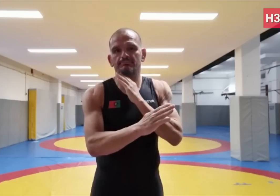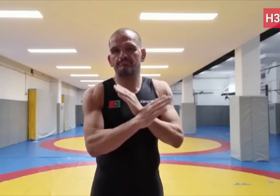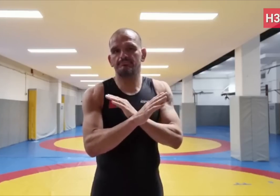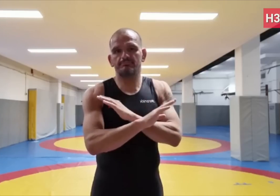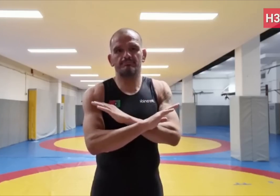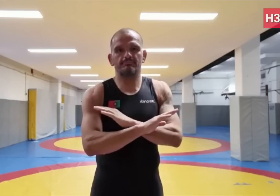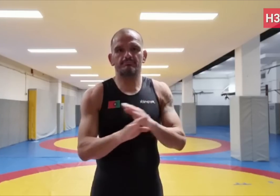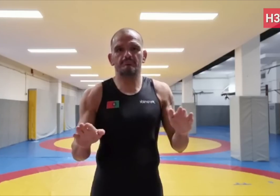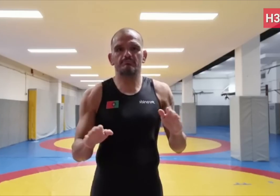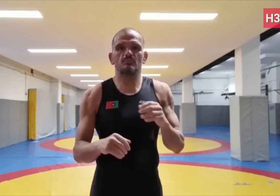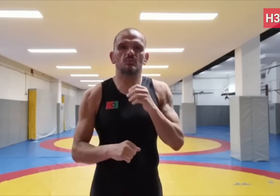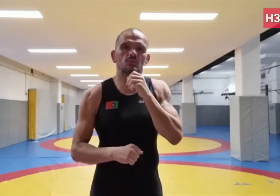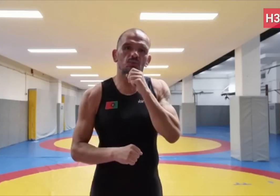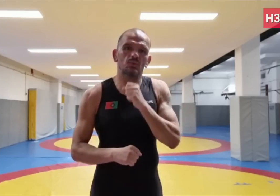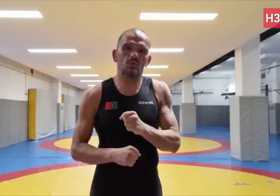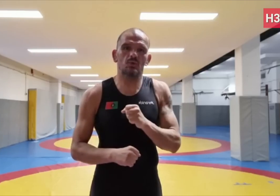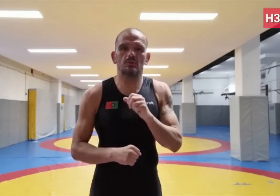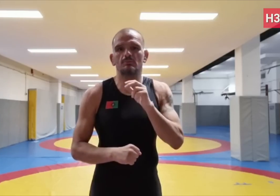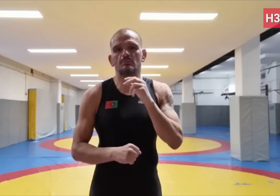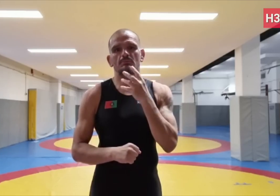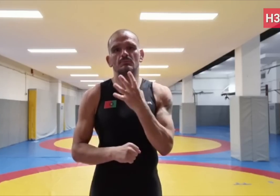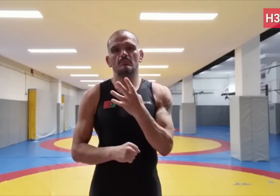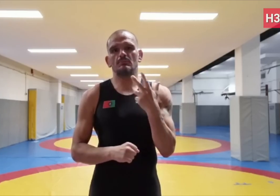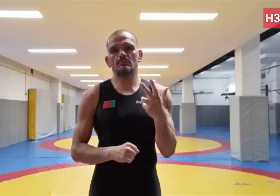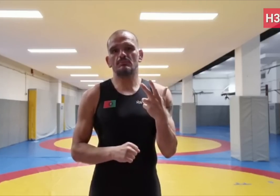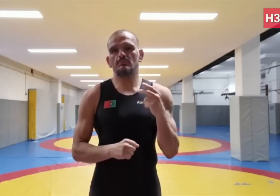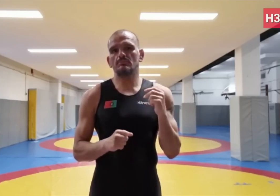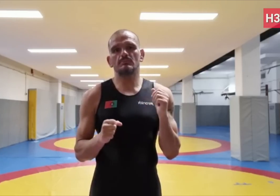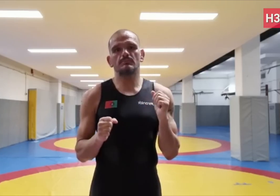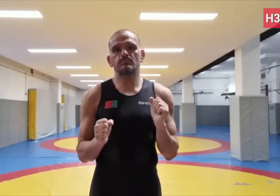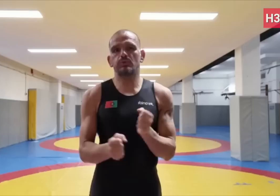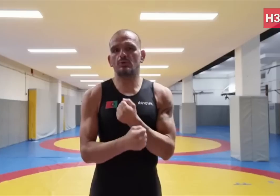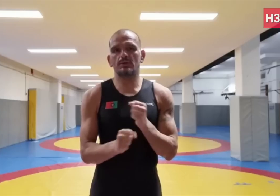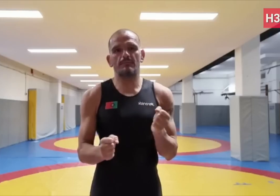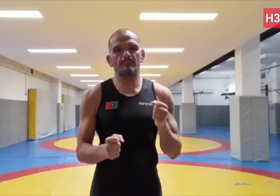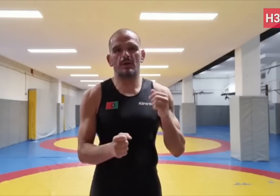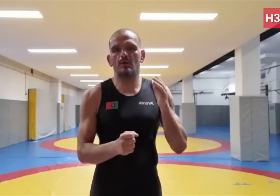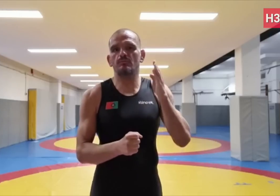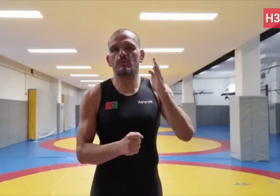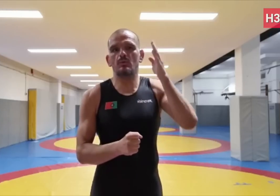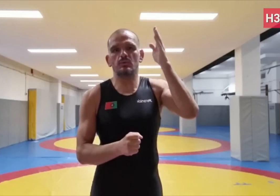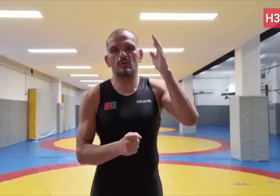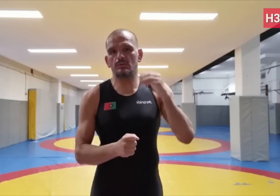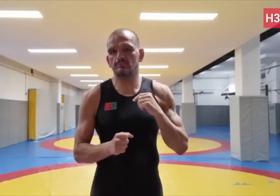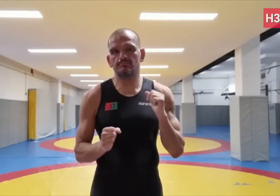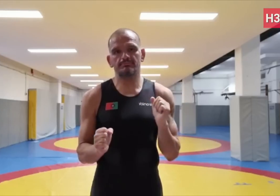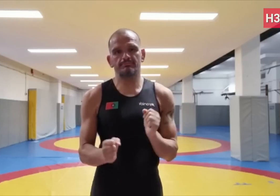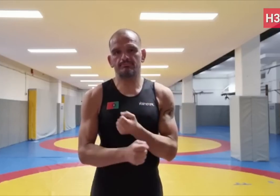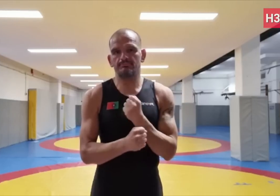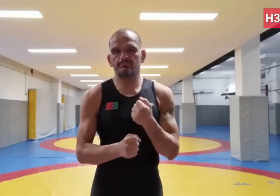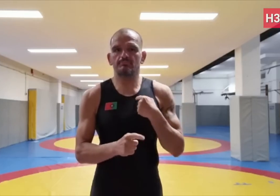and I’d like to wrap it up with a bang. At the age of 43 years old,